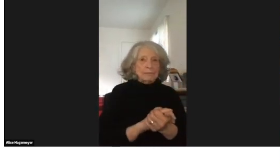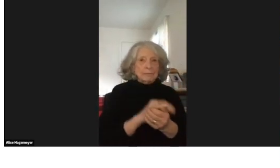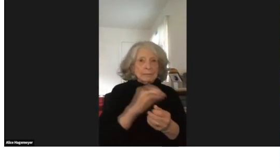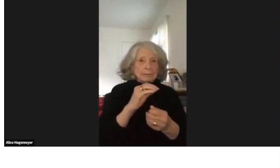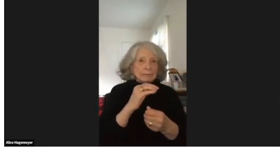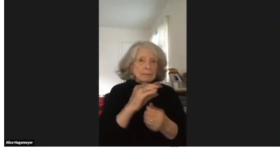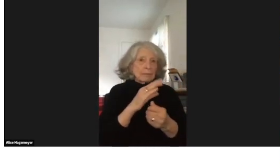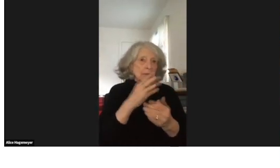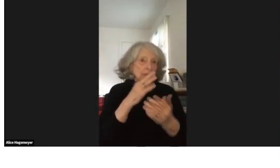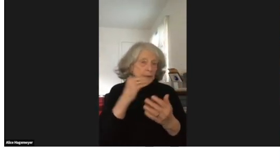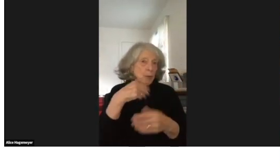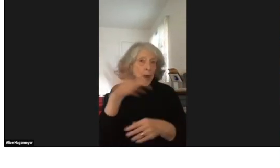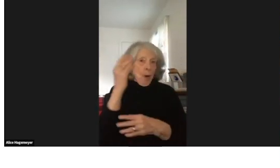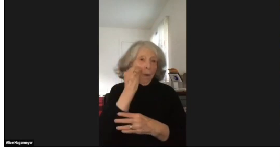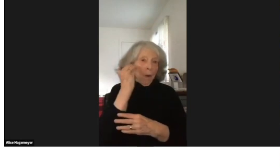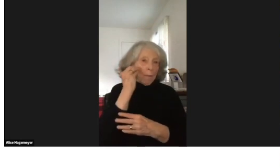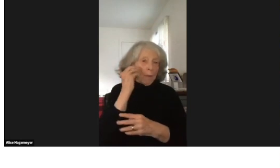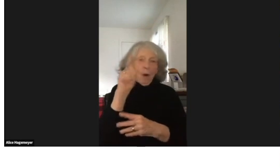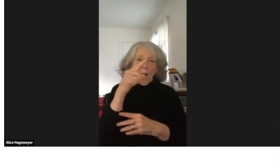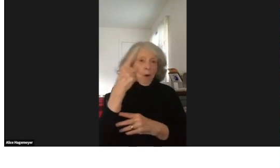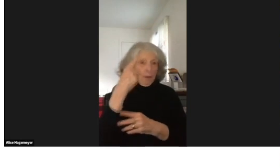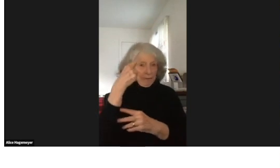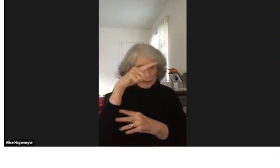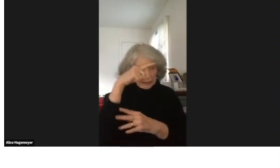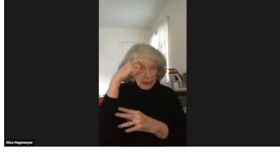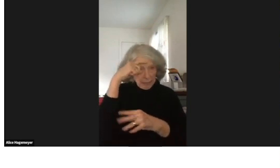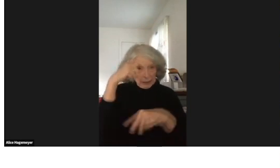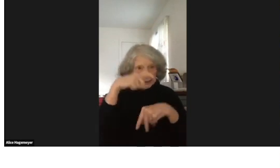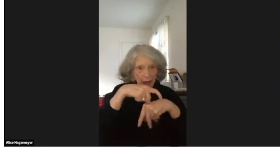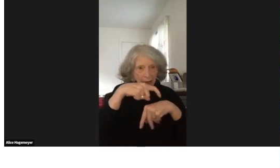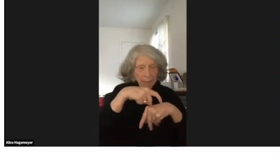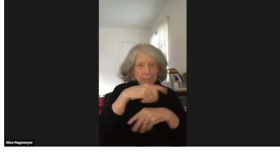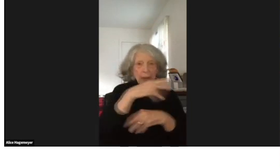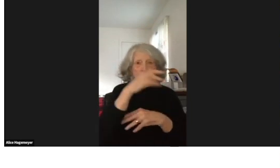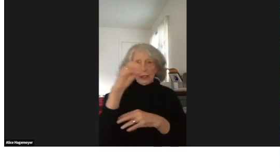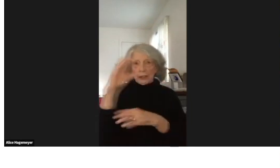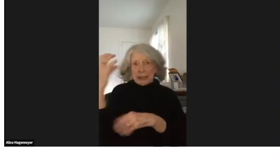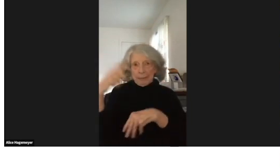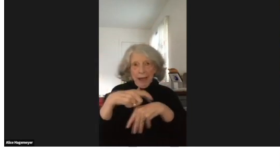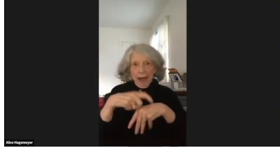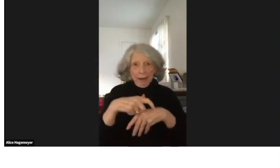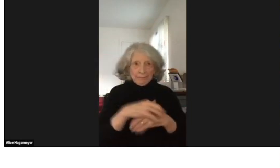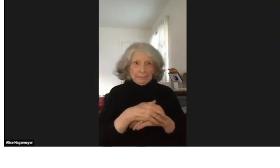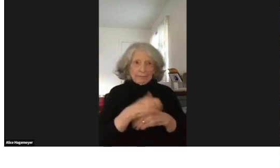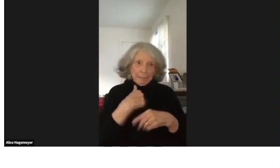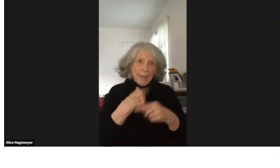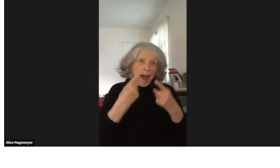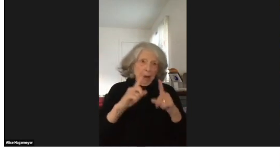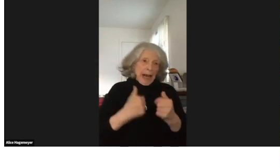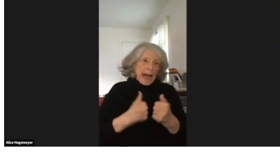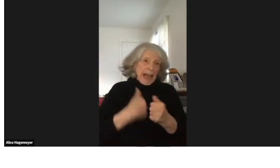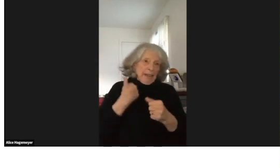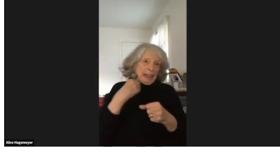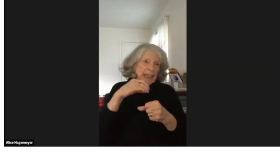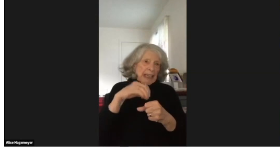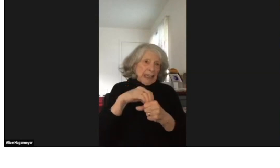So, while I did attend deaf schools and I would go home only during the summer and for holidays.